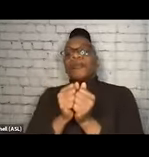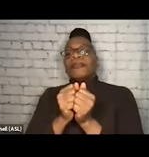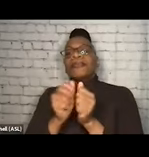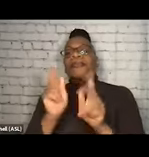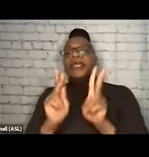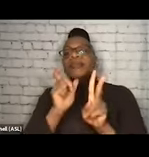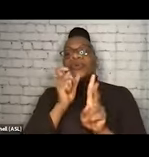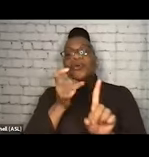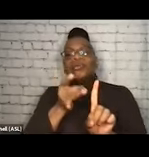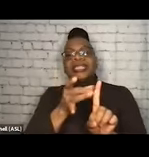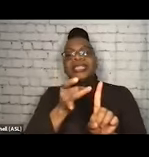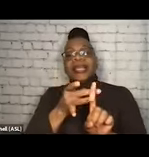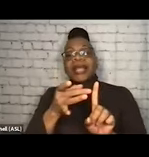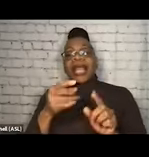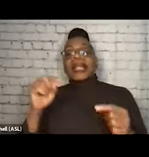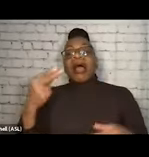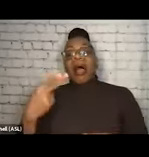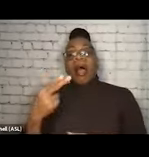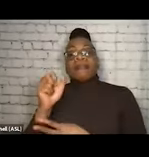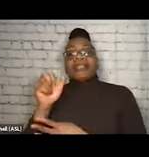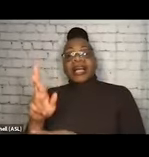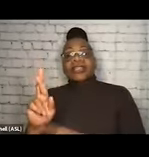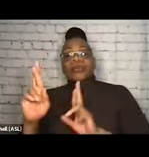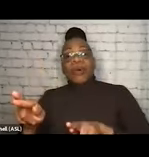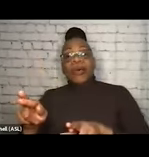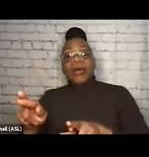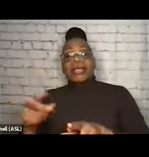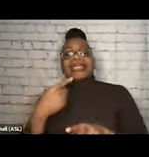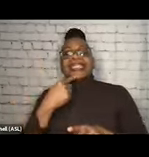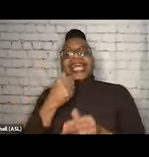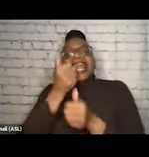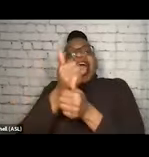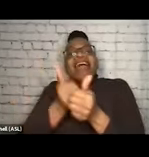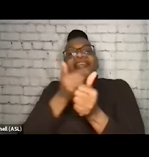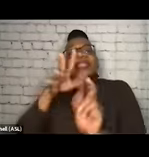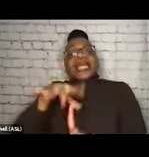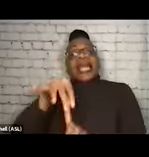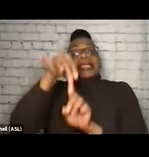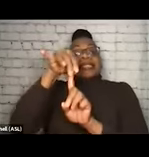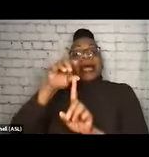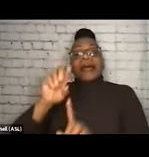if you're with me, you'll notice that they've said everything except for pipes so far, on those coattails,